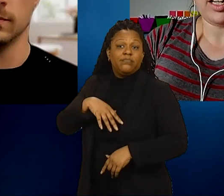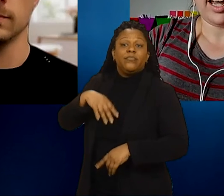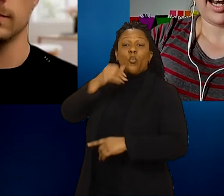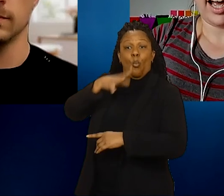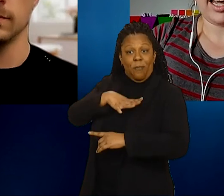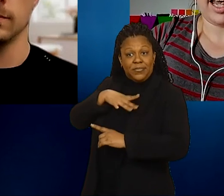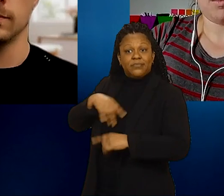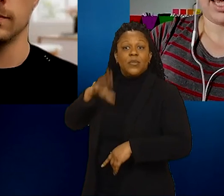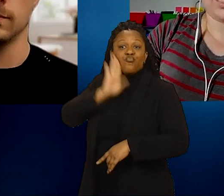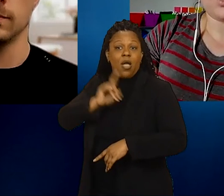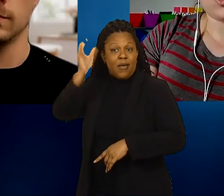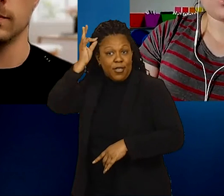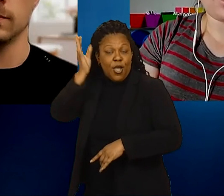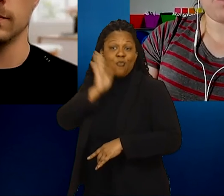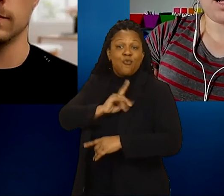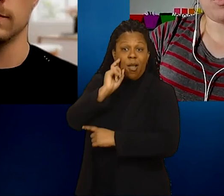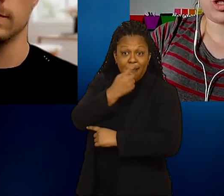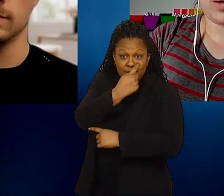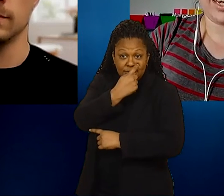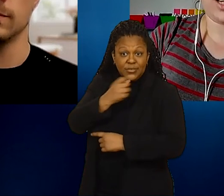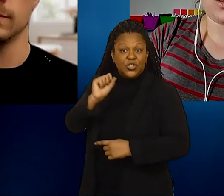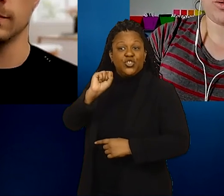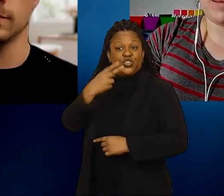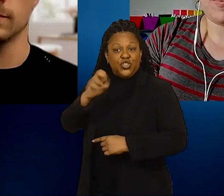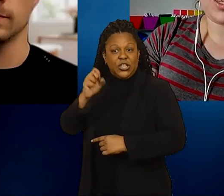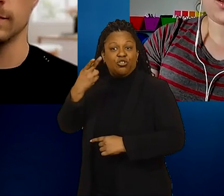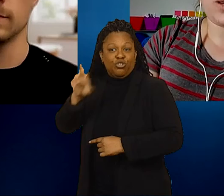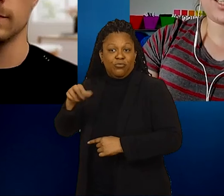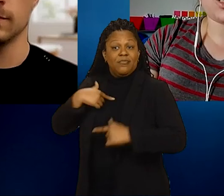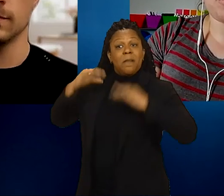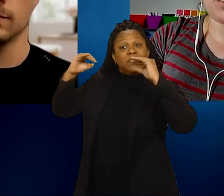And I am a teacher and a mom to a nine year old boy who has cerebral palsy